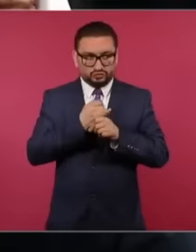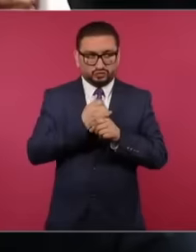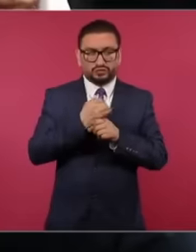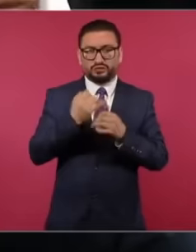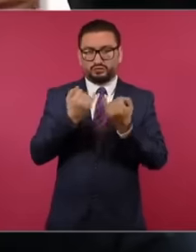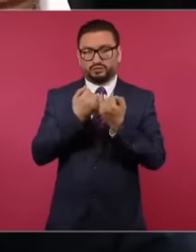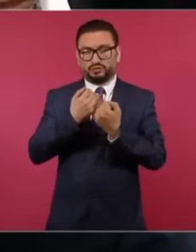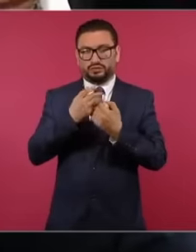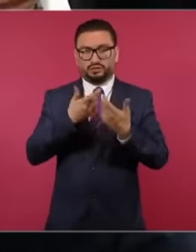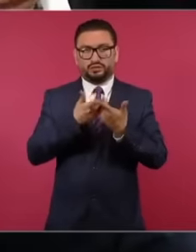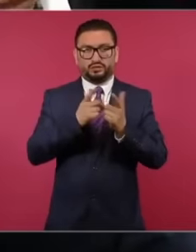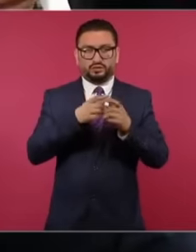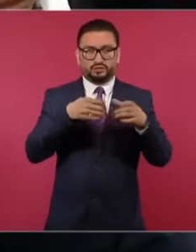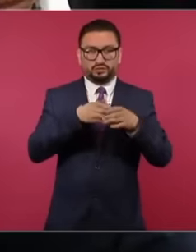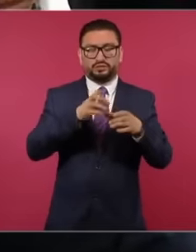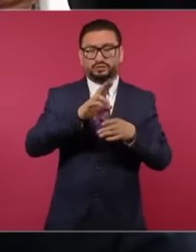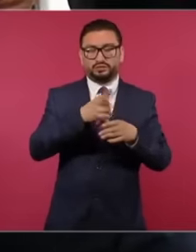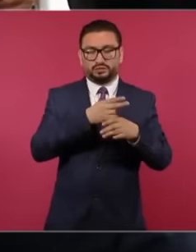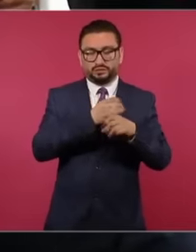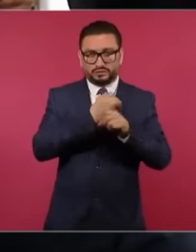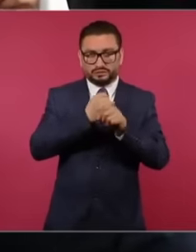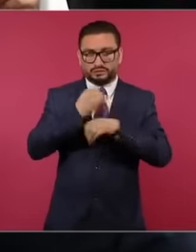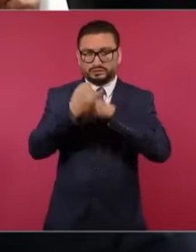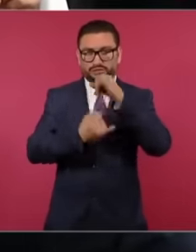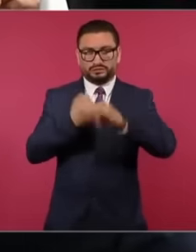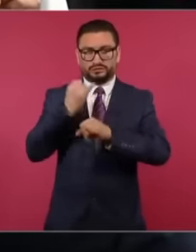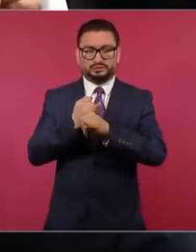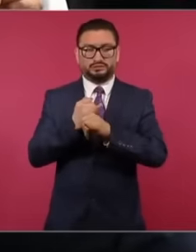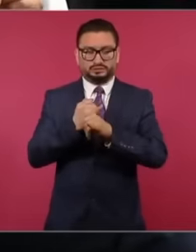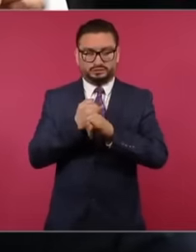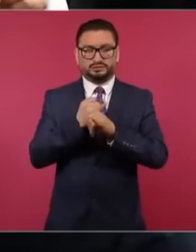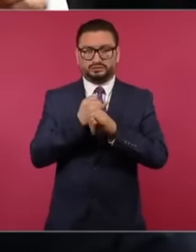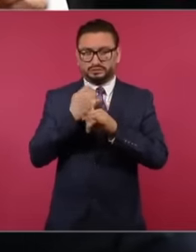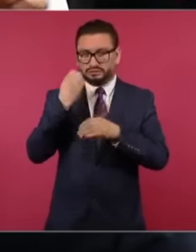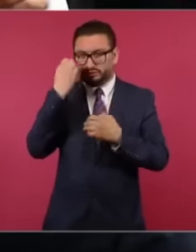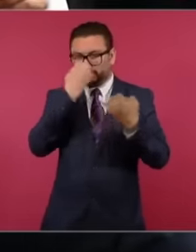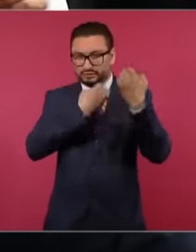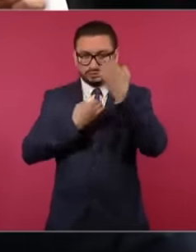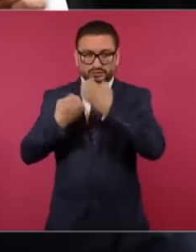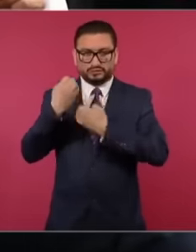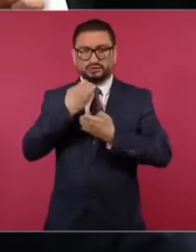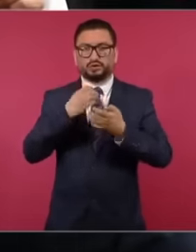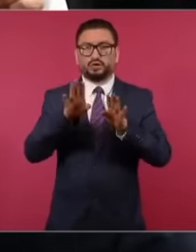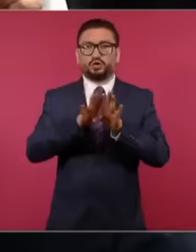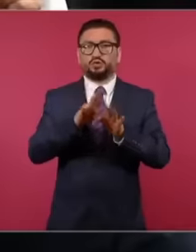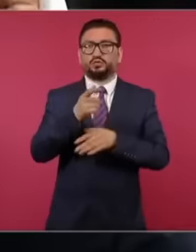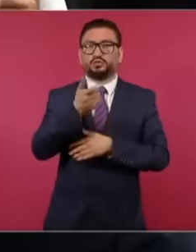of an international research body that analyzes the impoverishment, the job insecurity